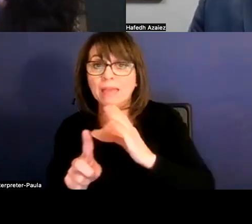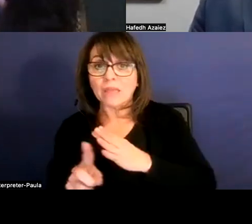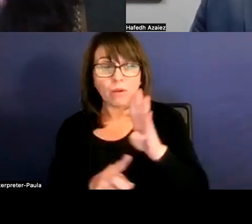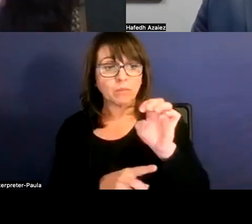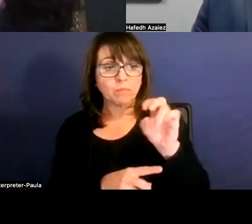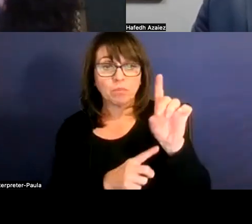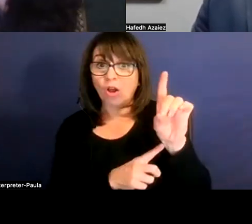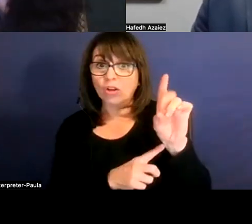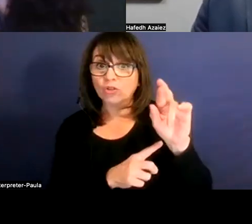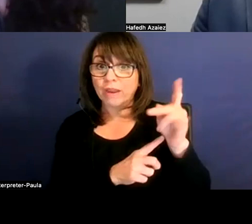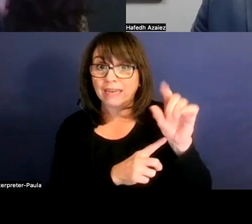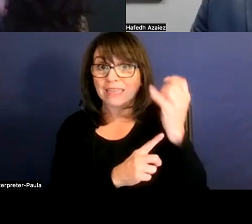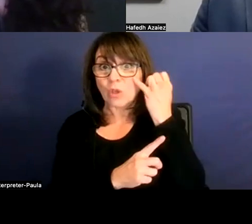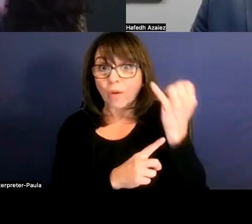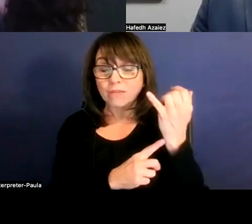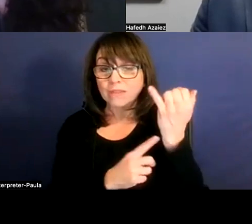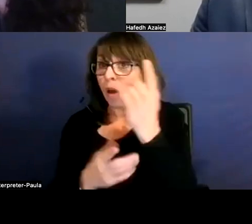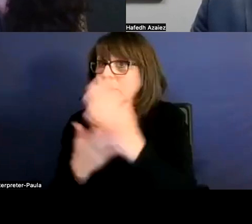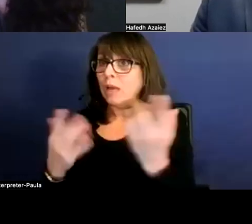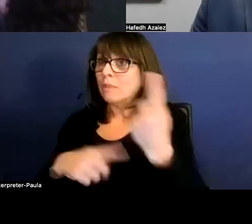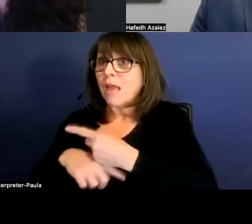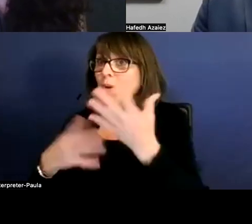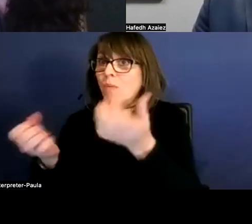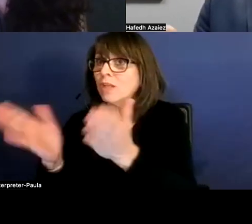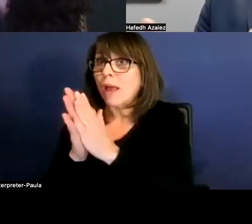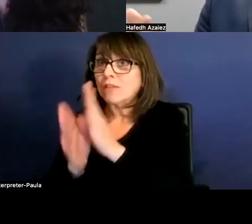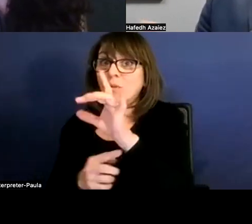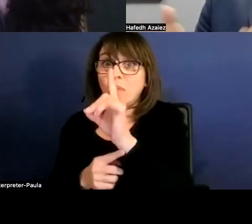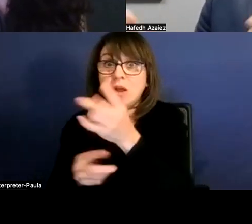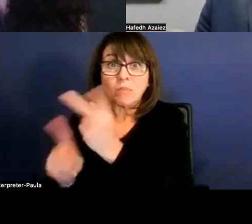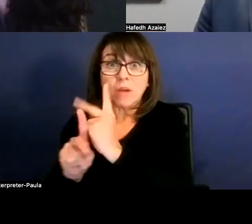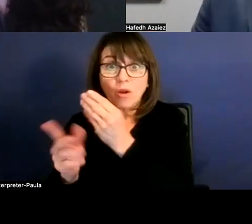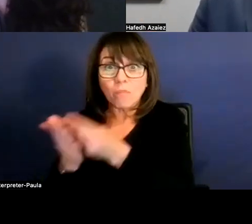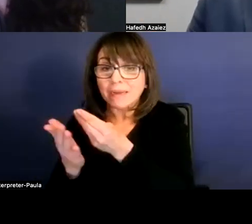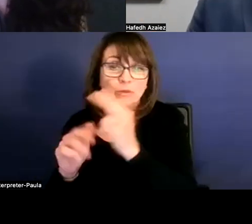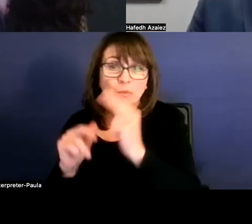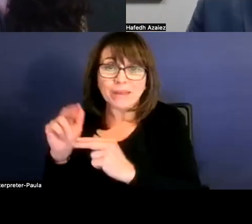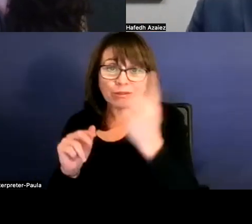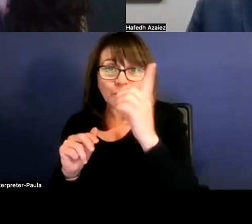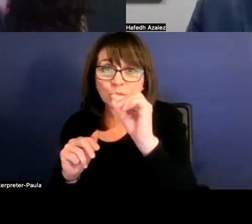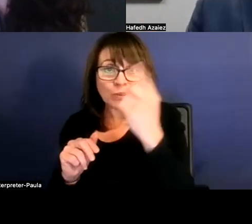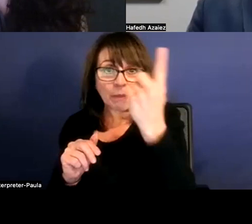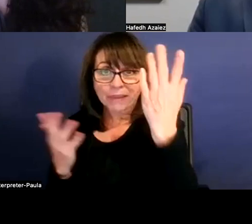So if one day, we wanna go for a bond and then we need to borrow money, let's say to build or do something here in our district,